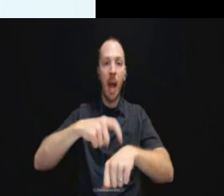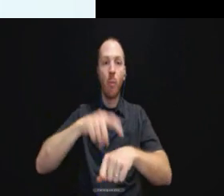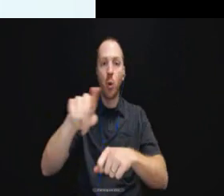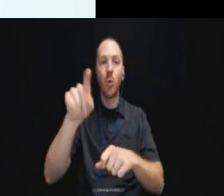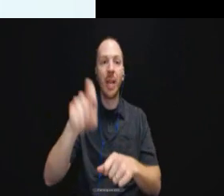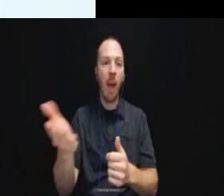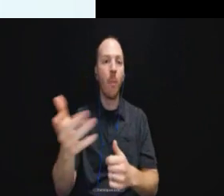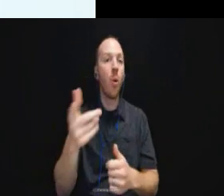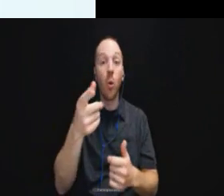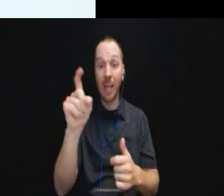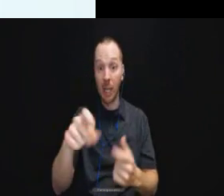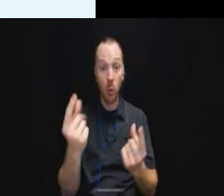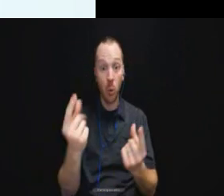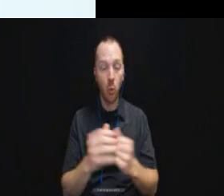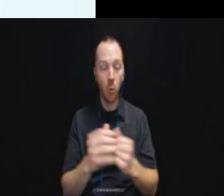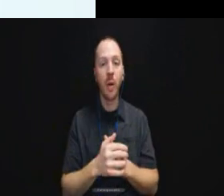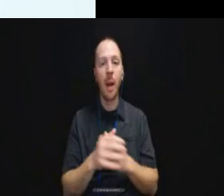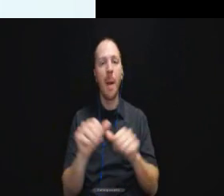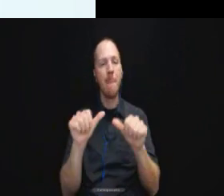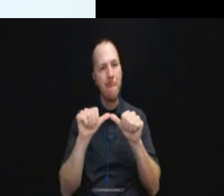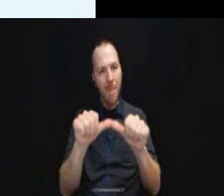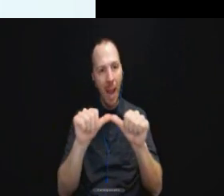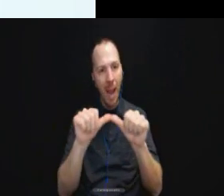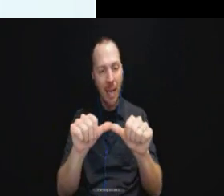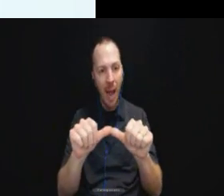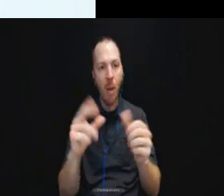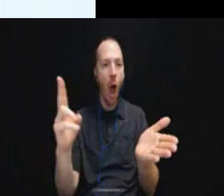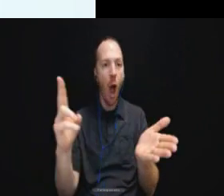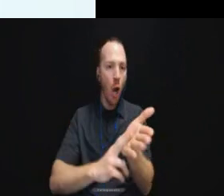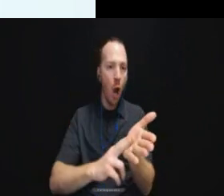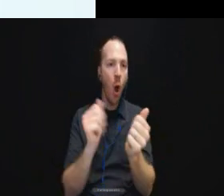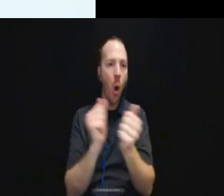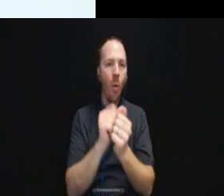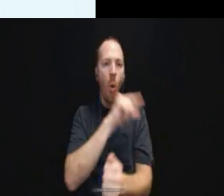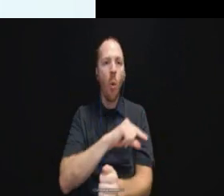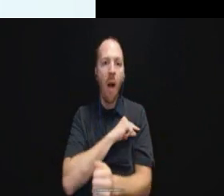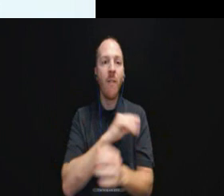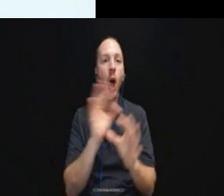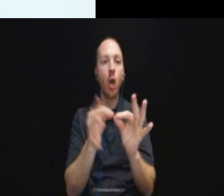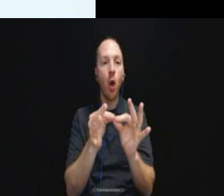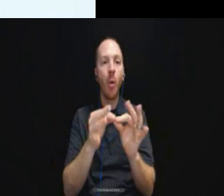What you are going to need to do is maintain a contract with a qualified interpreter agency